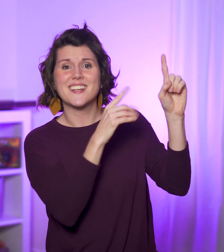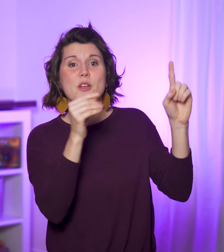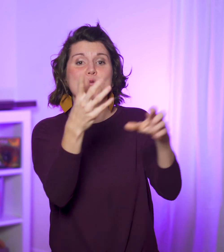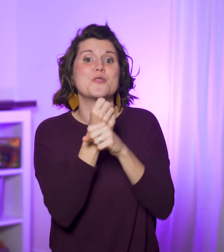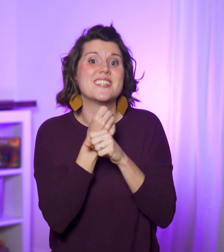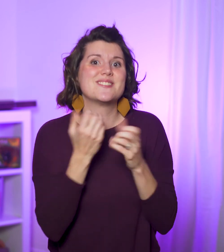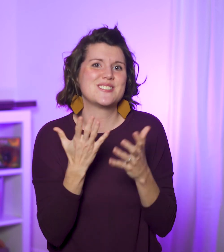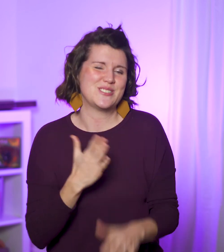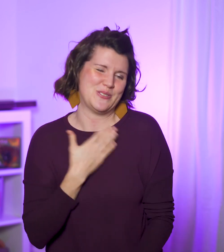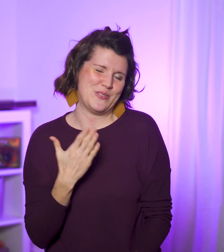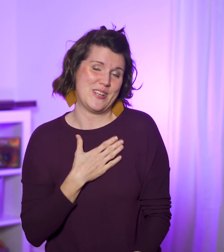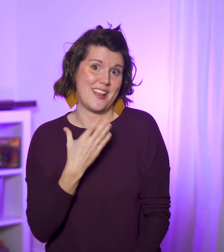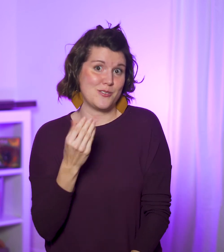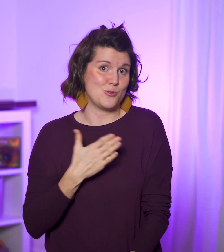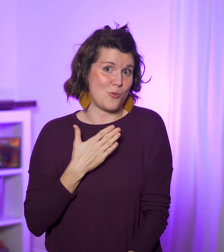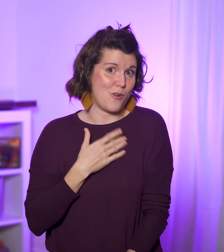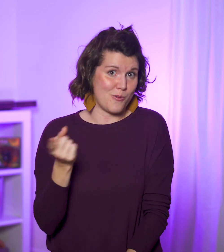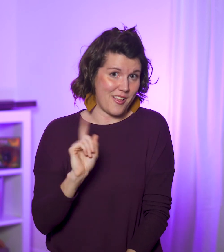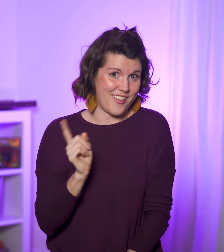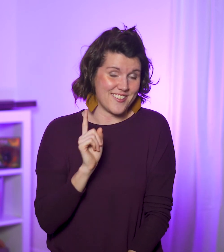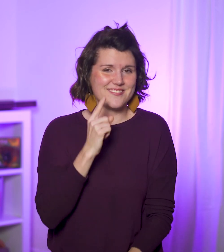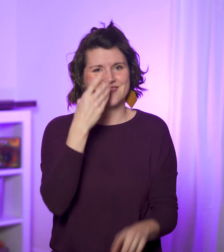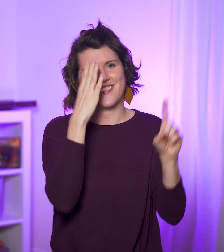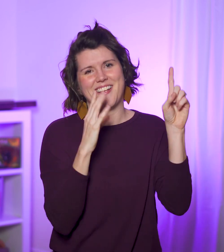and you get the joy, because He is where the joy is!